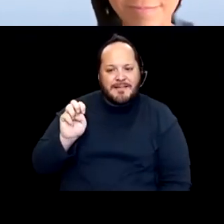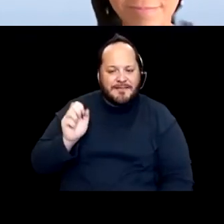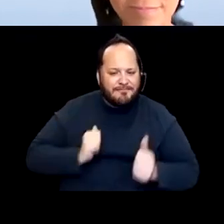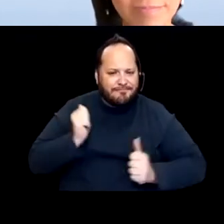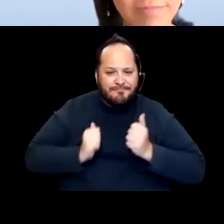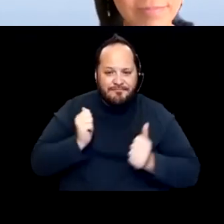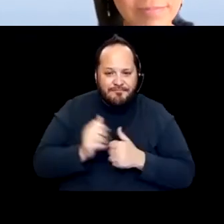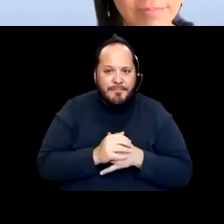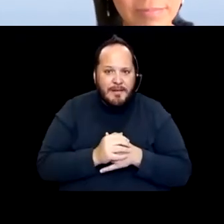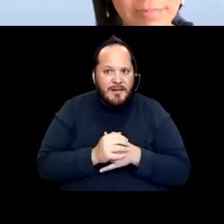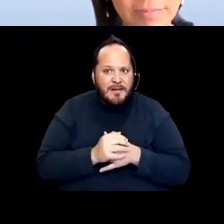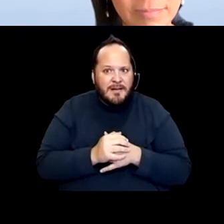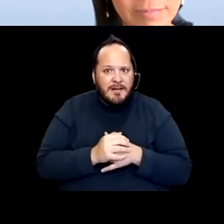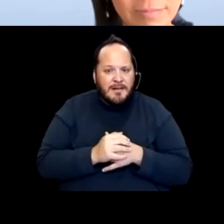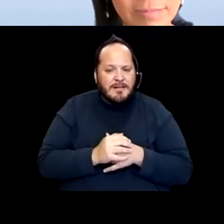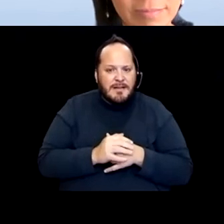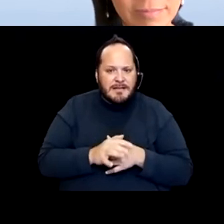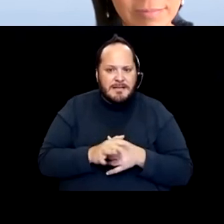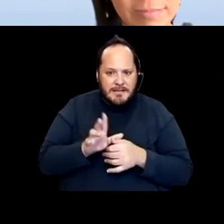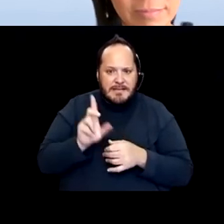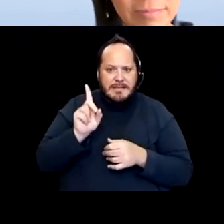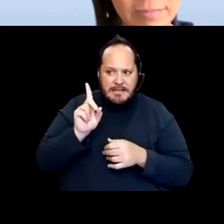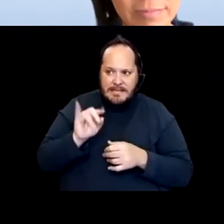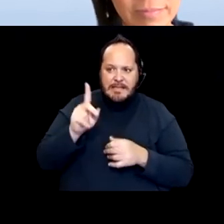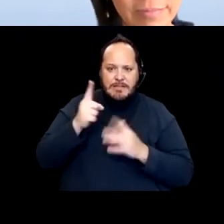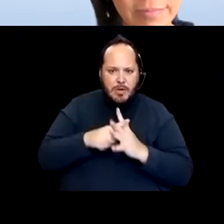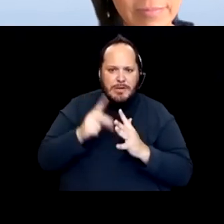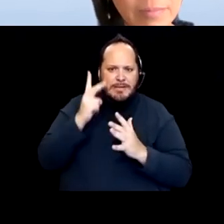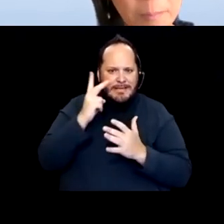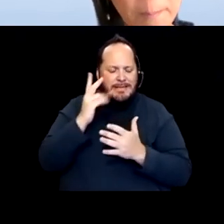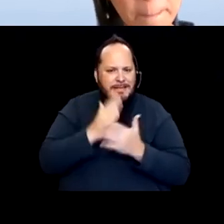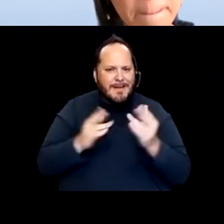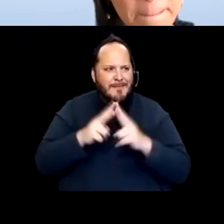forward-thinking actions that started coming out of the Department of Developmental Services.